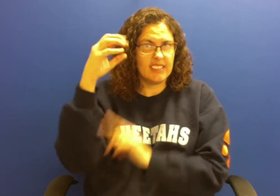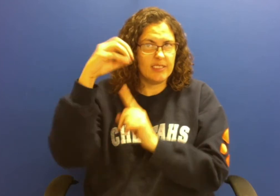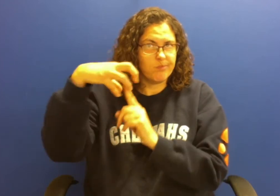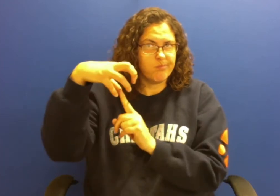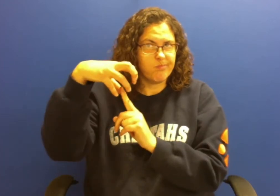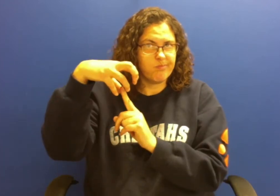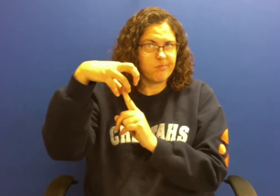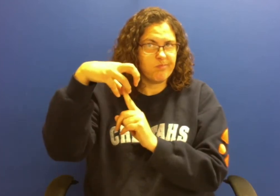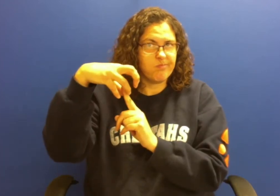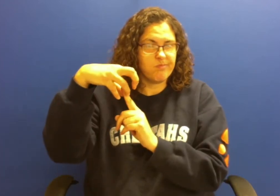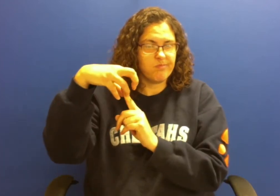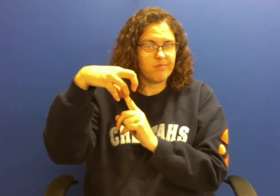broccoli